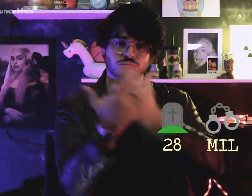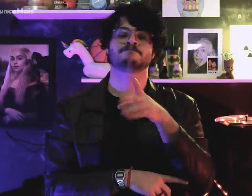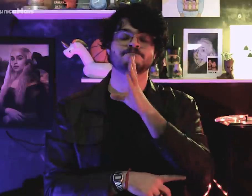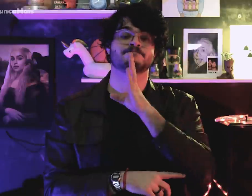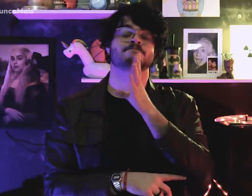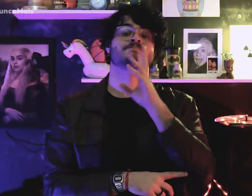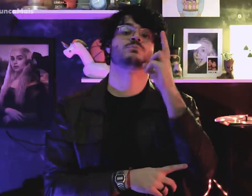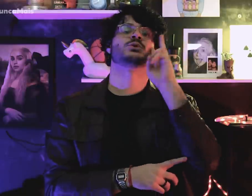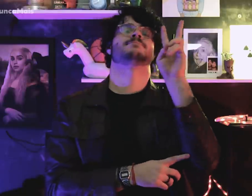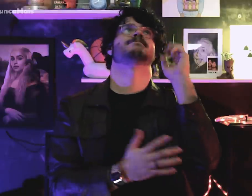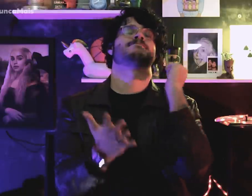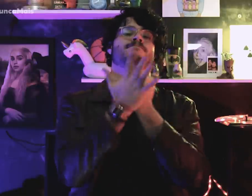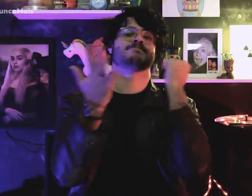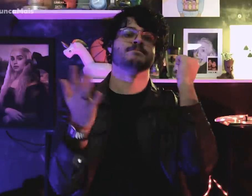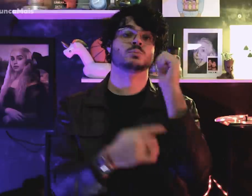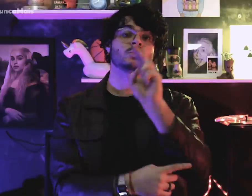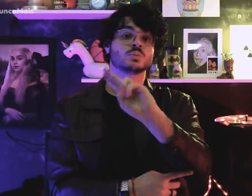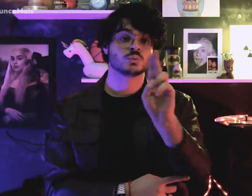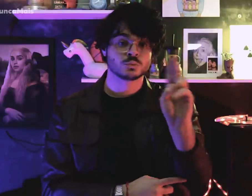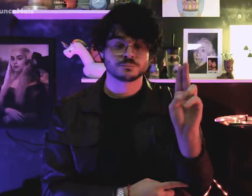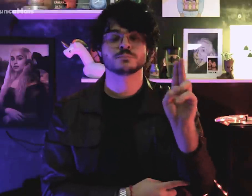It was known as: